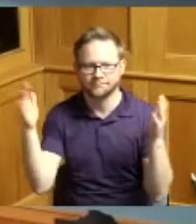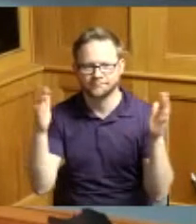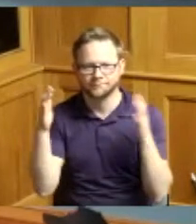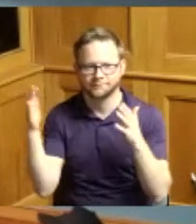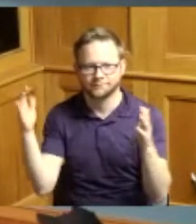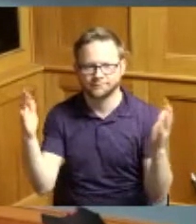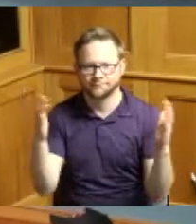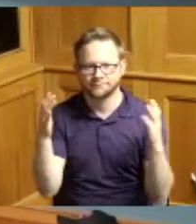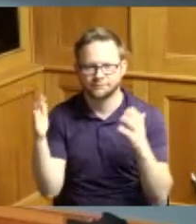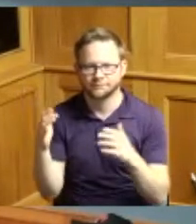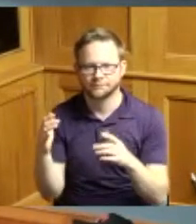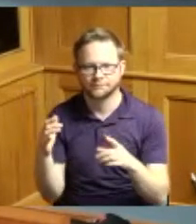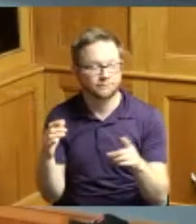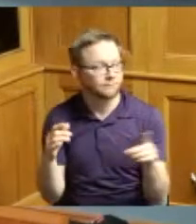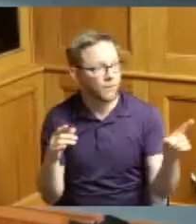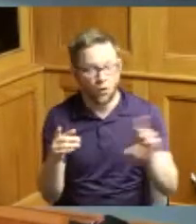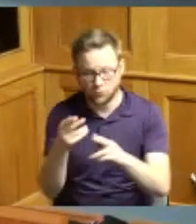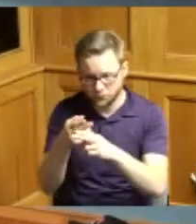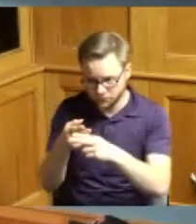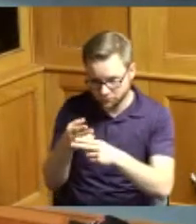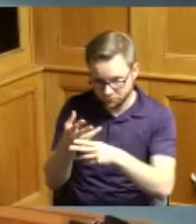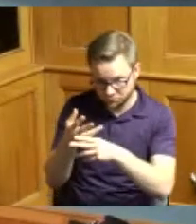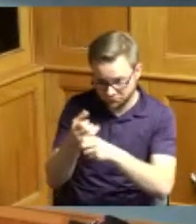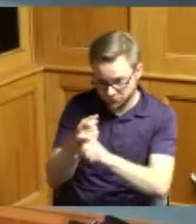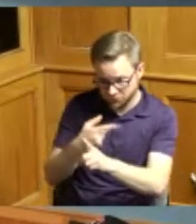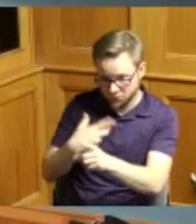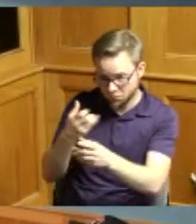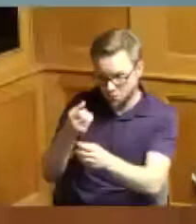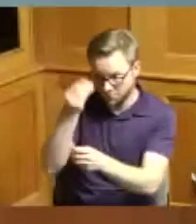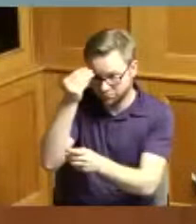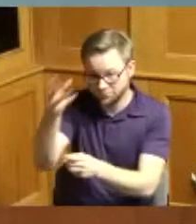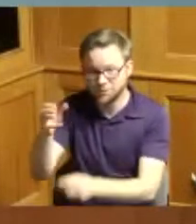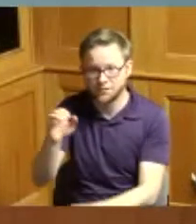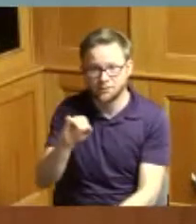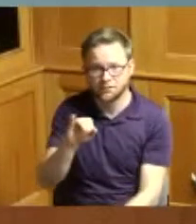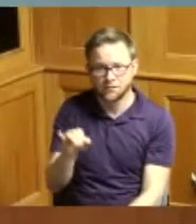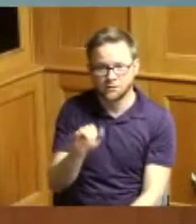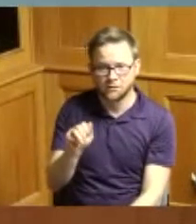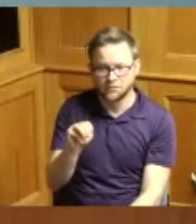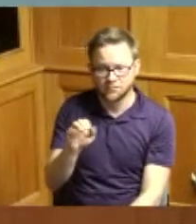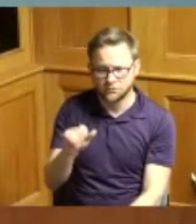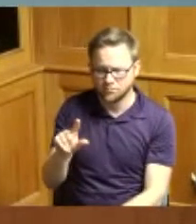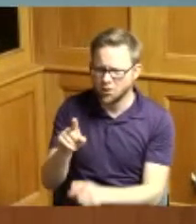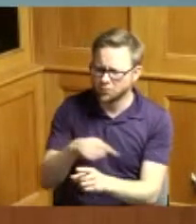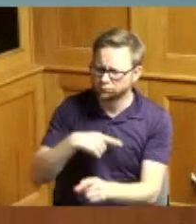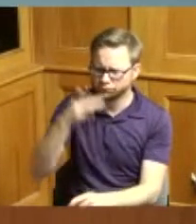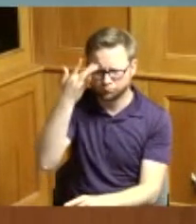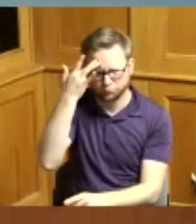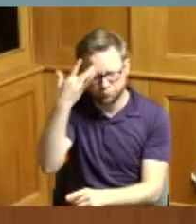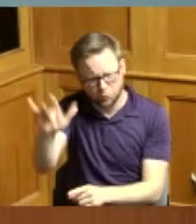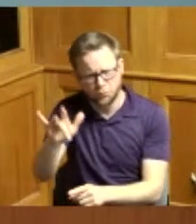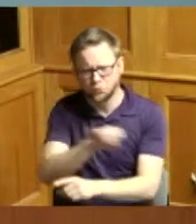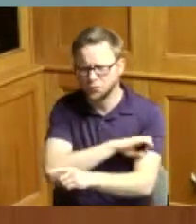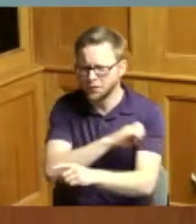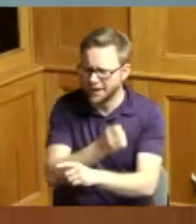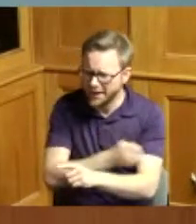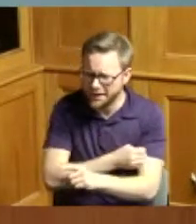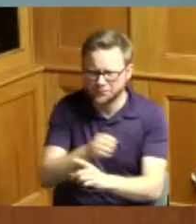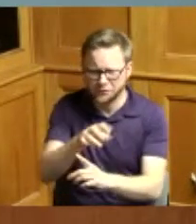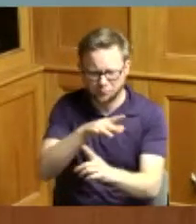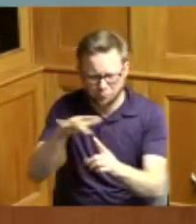just briefly let me say that you Jamal has brought an intellect and an energy and a commitment to